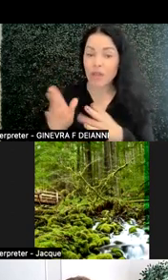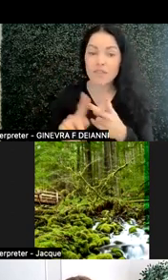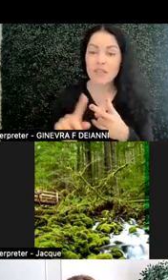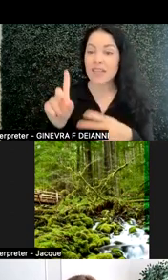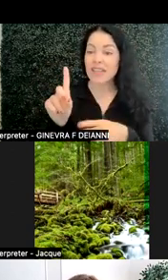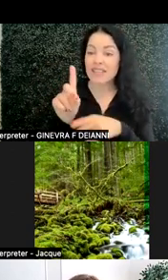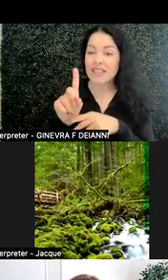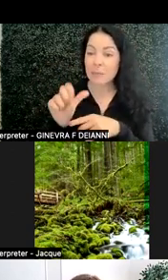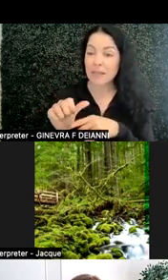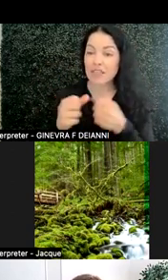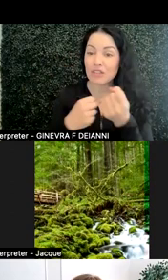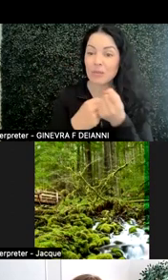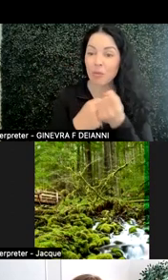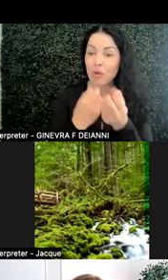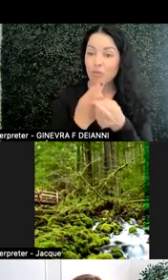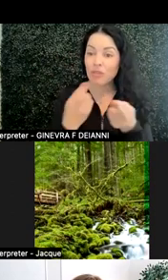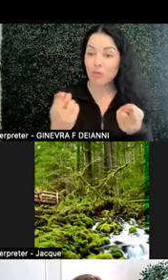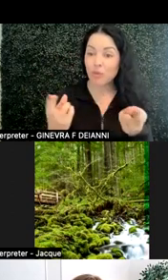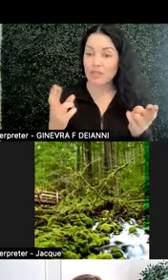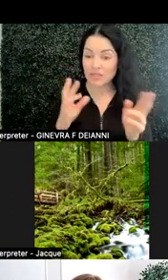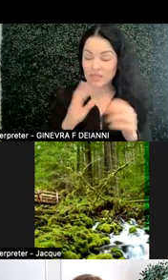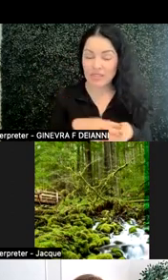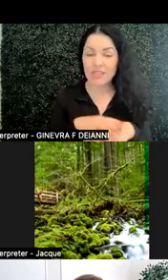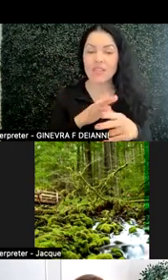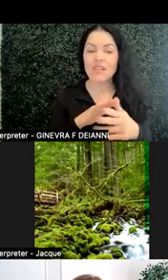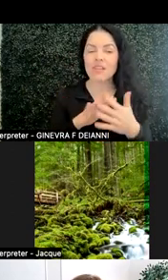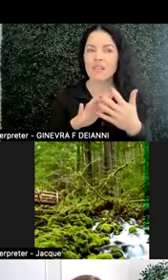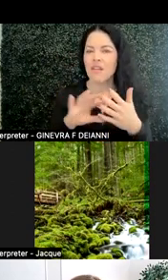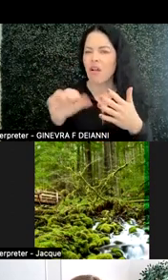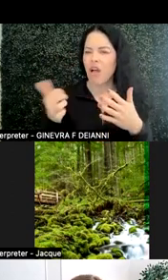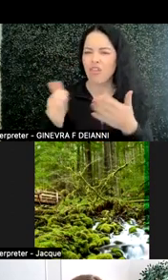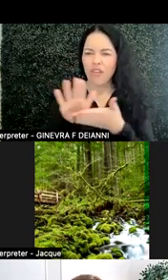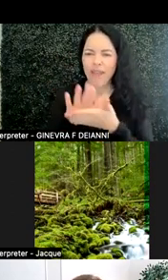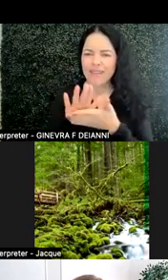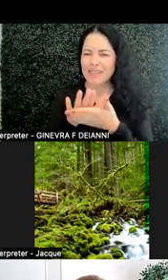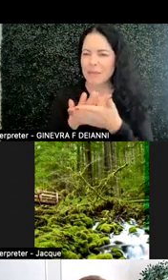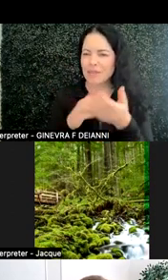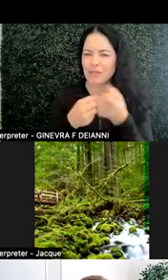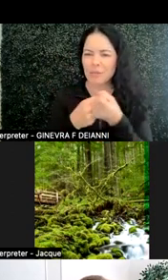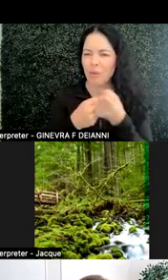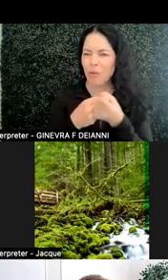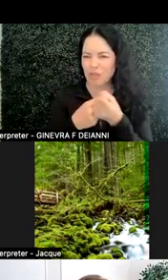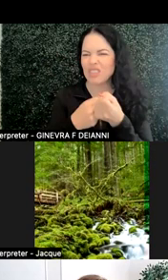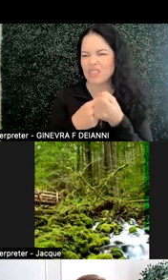resources, other academic supports that exist on campuses.